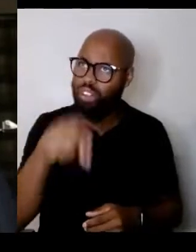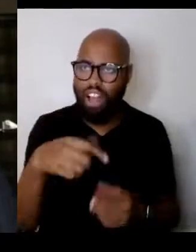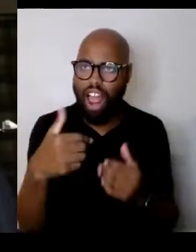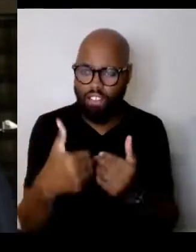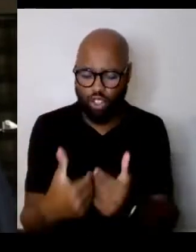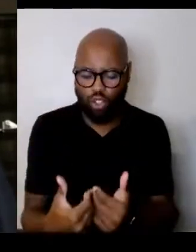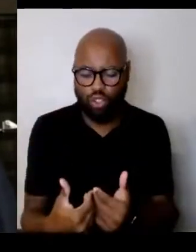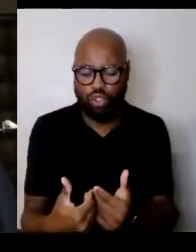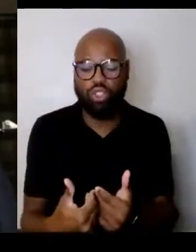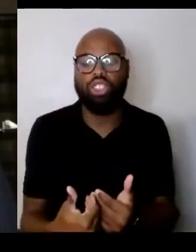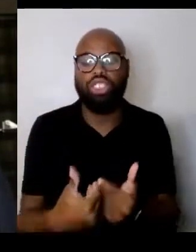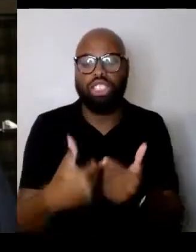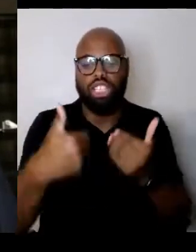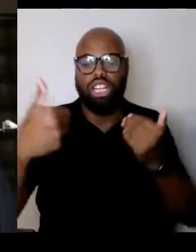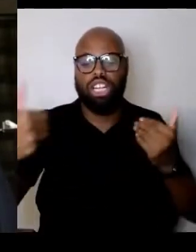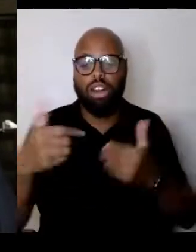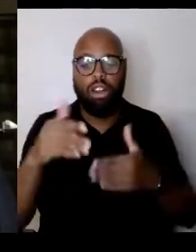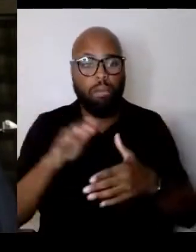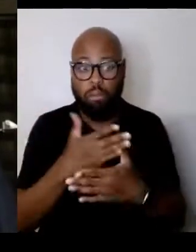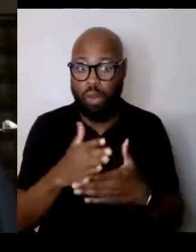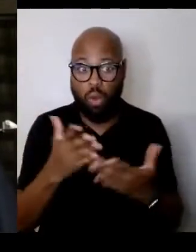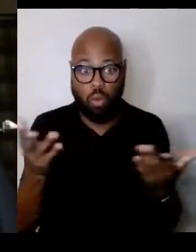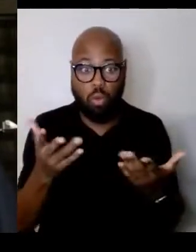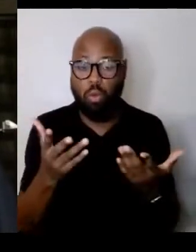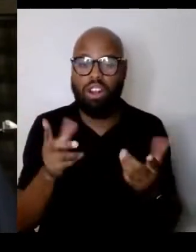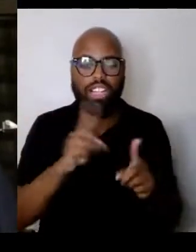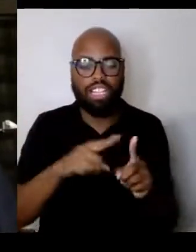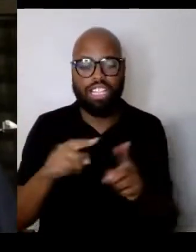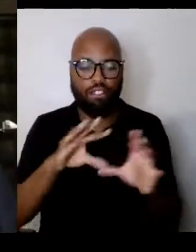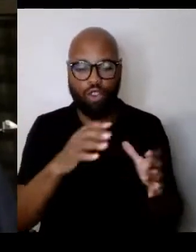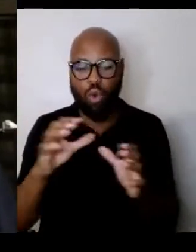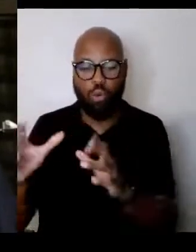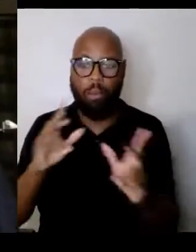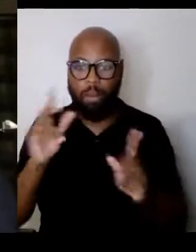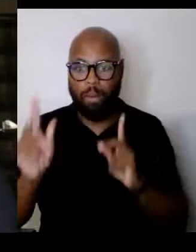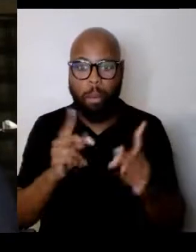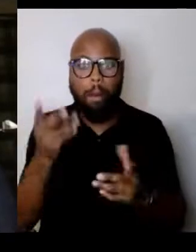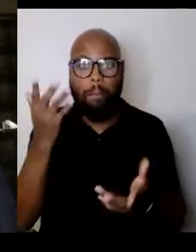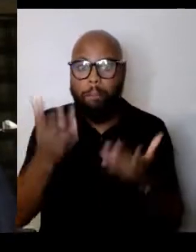between different groups. Even though they might be German,